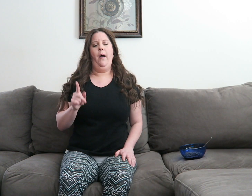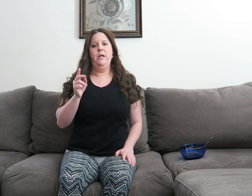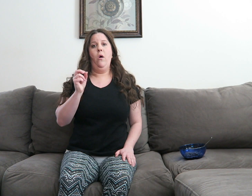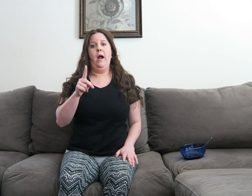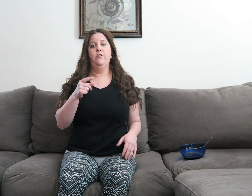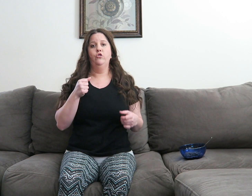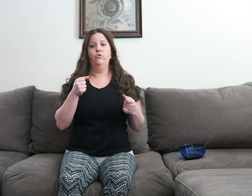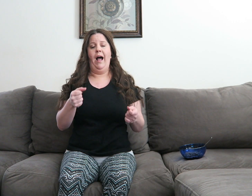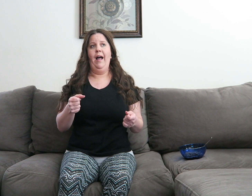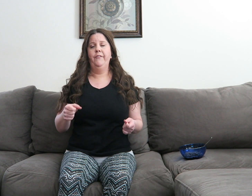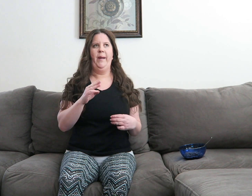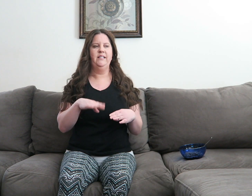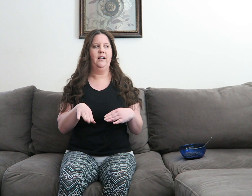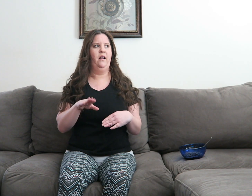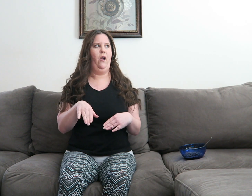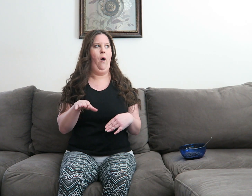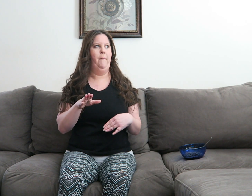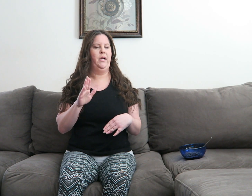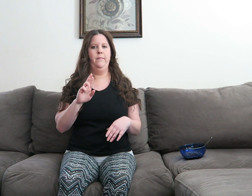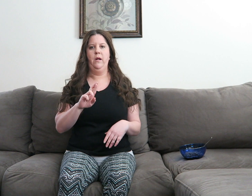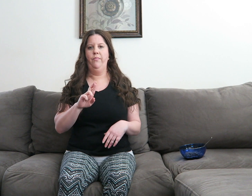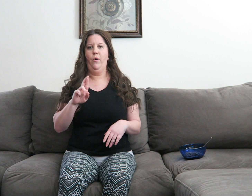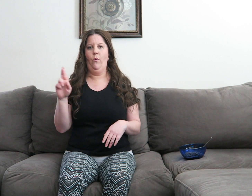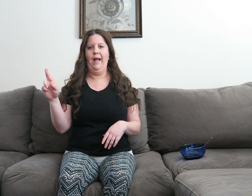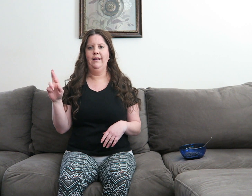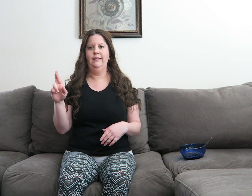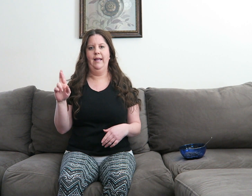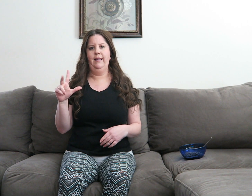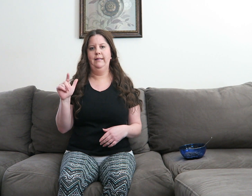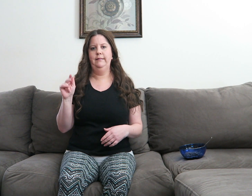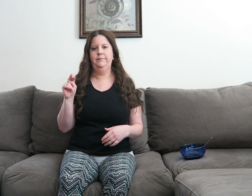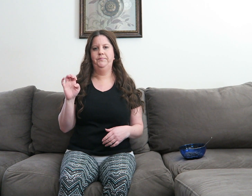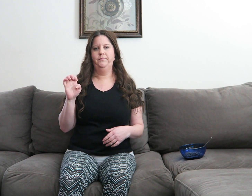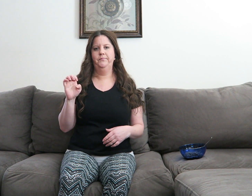I'll be okay to drive. Basically I'm gonna be on the right lane